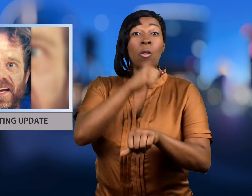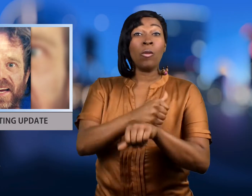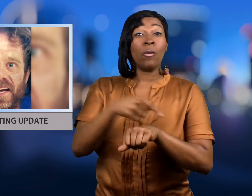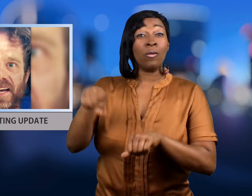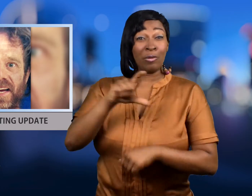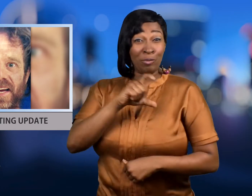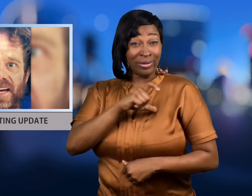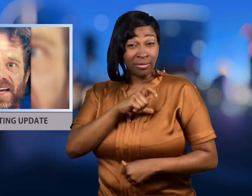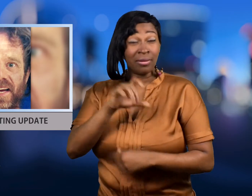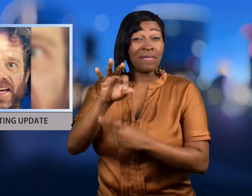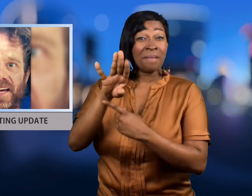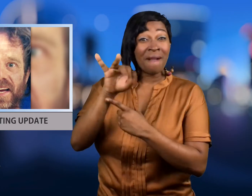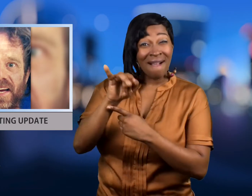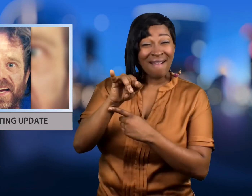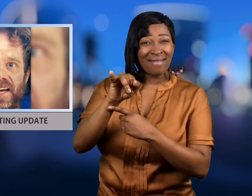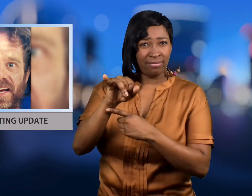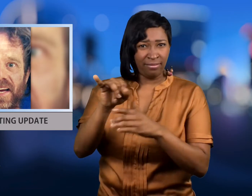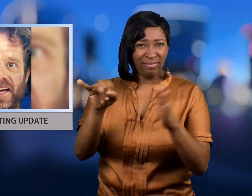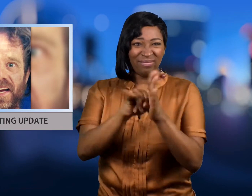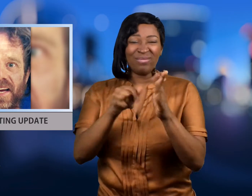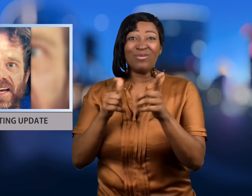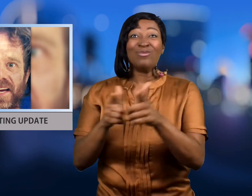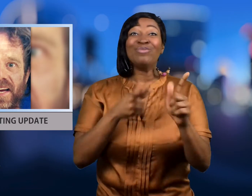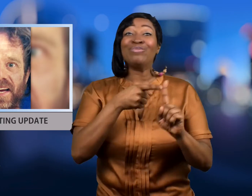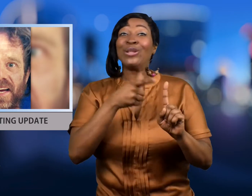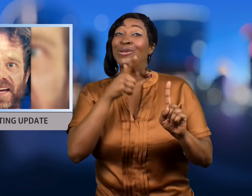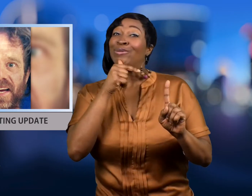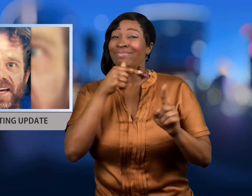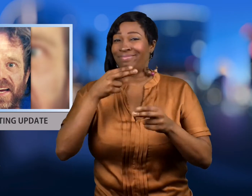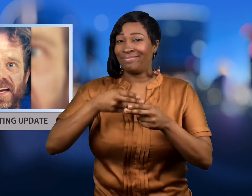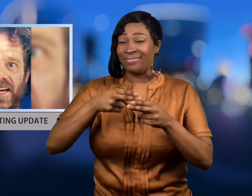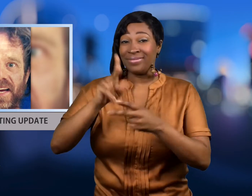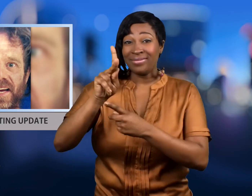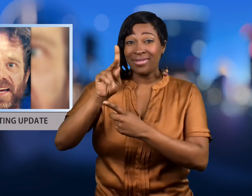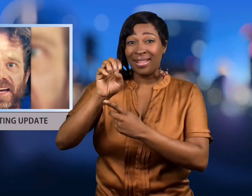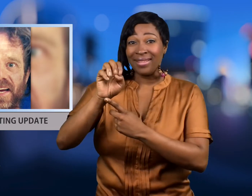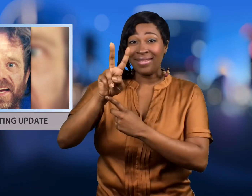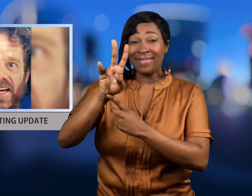Authorities have identified the shooter as